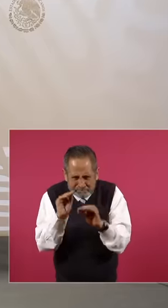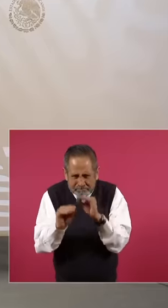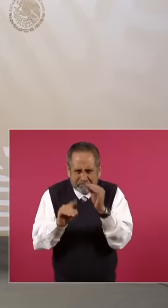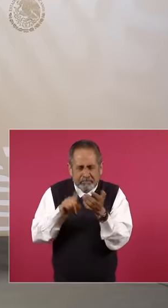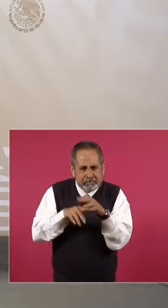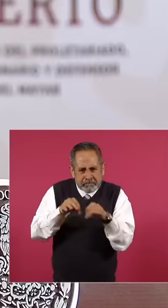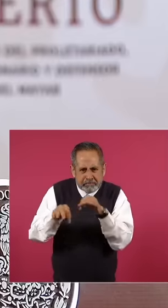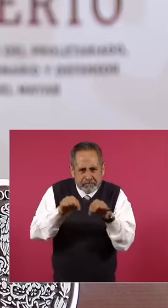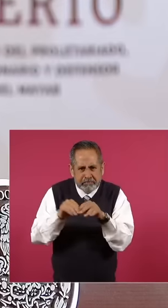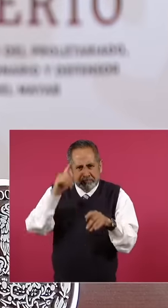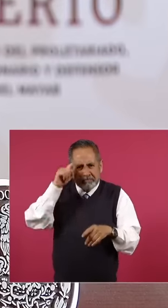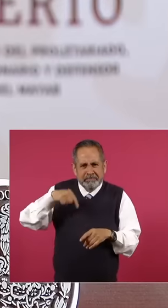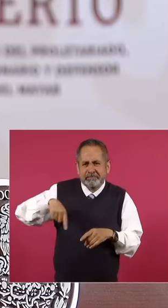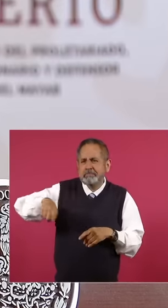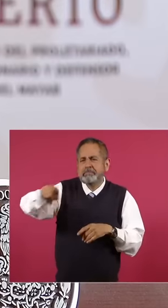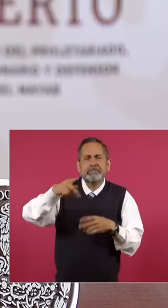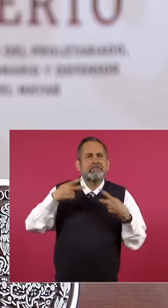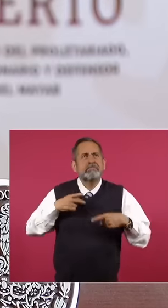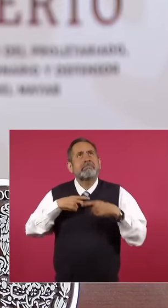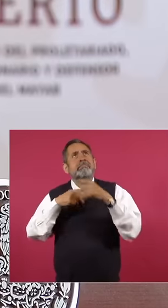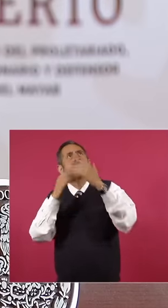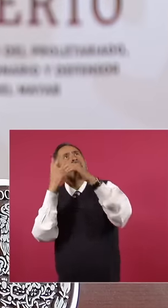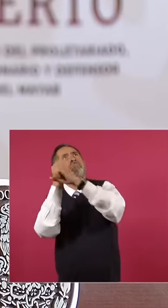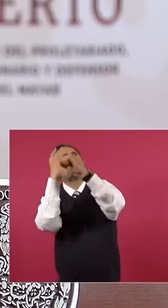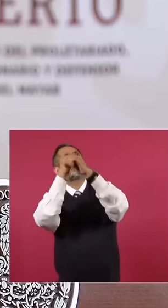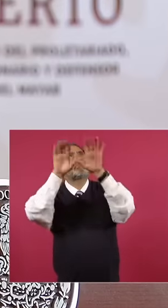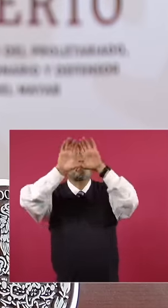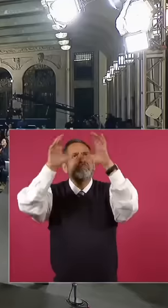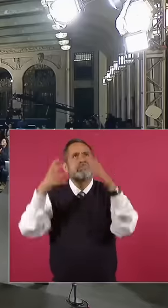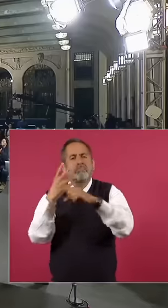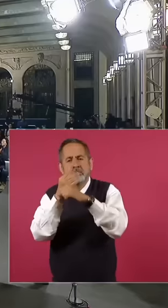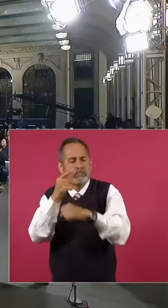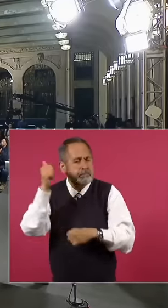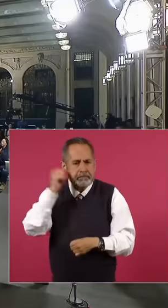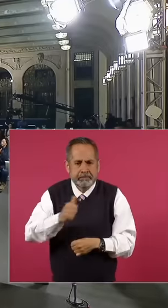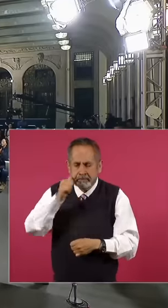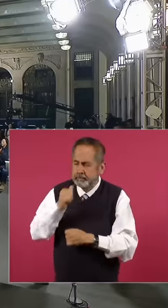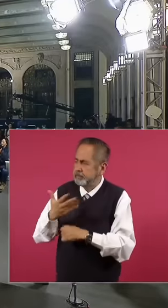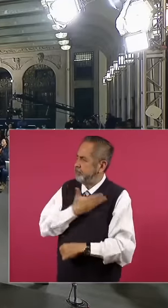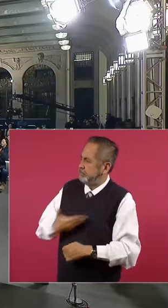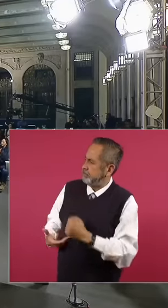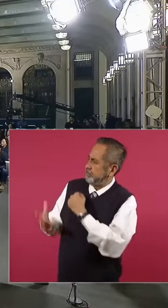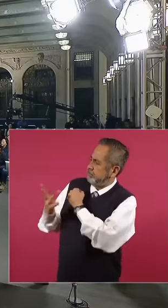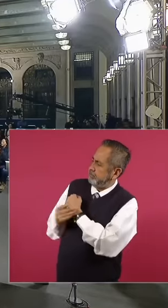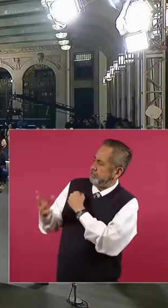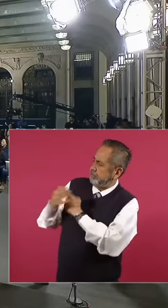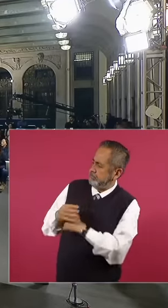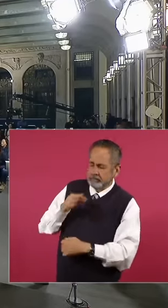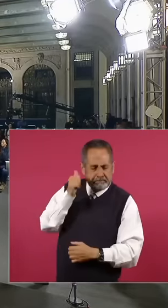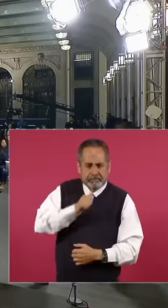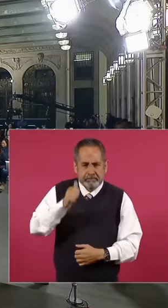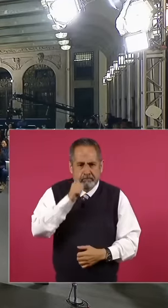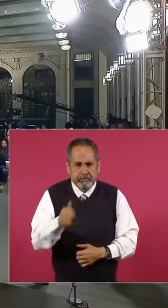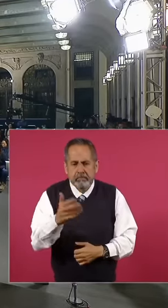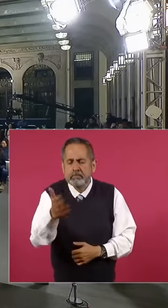to fix the domes can pass things like that but always with their permission let's see Oh sorry, you wanted to do